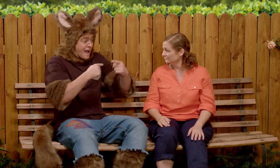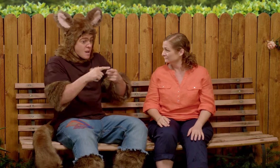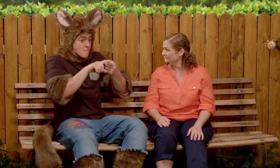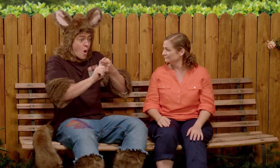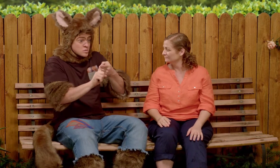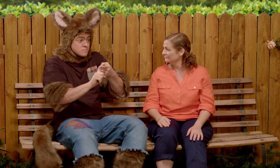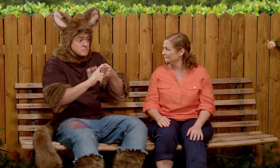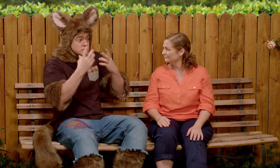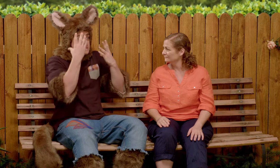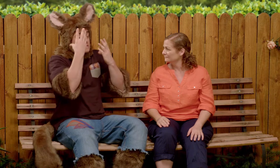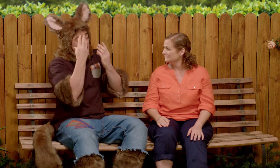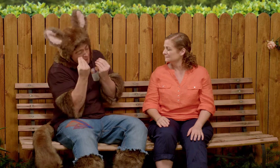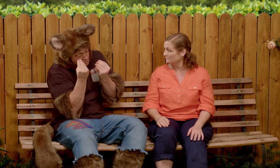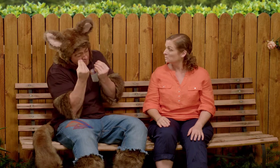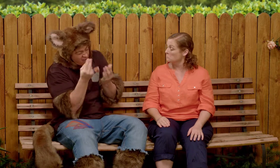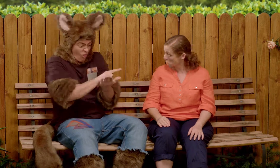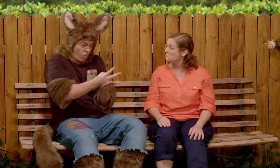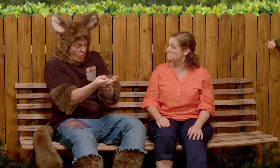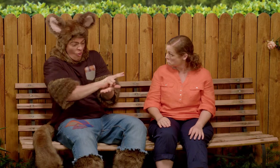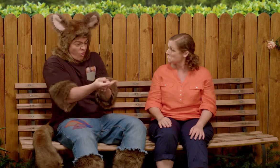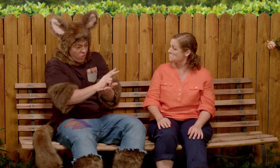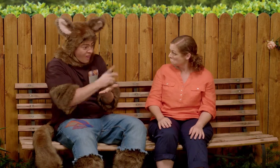Can we tell a story about Possum not being able to sleep?